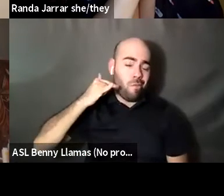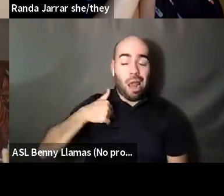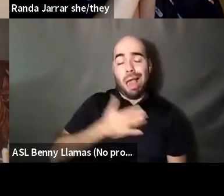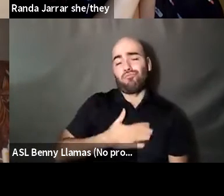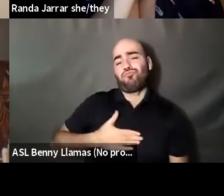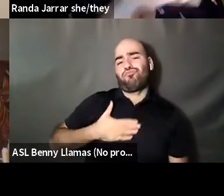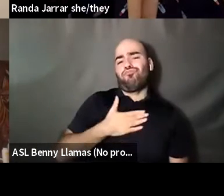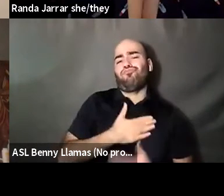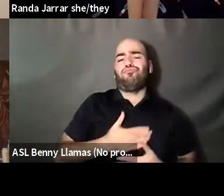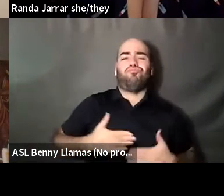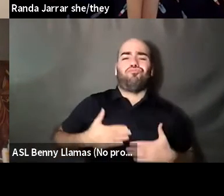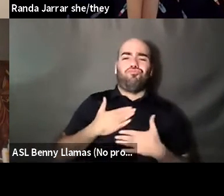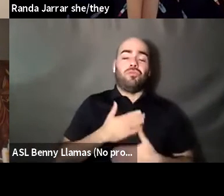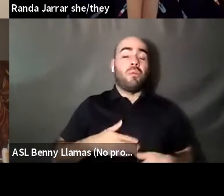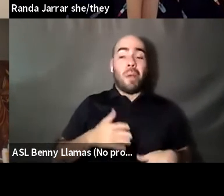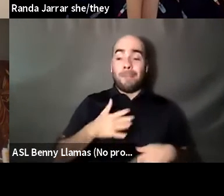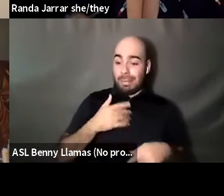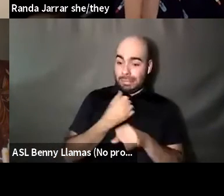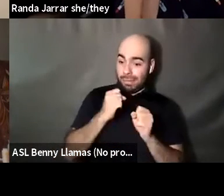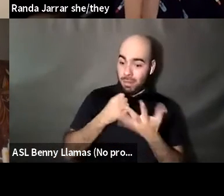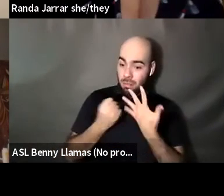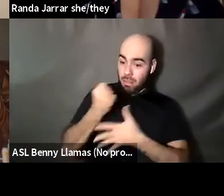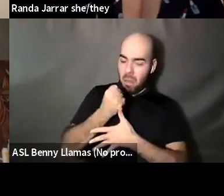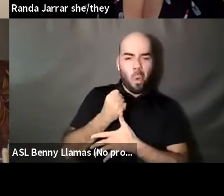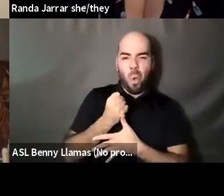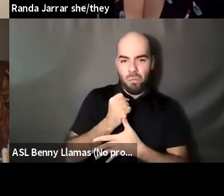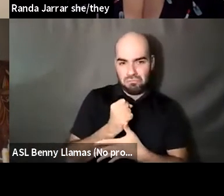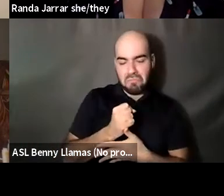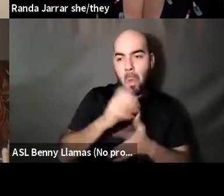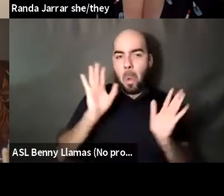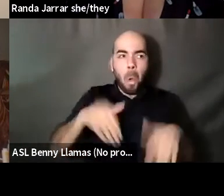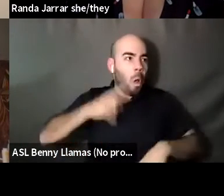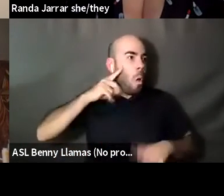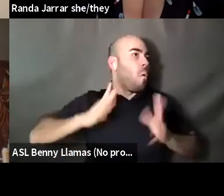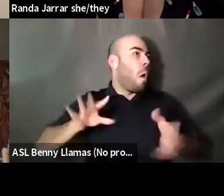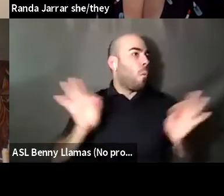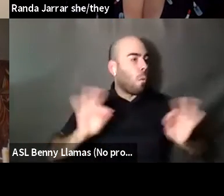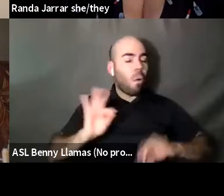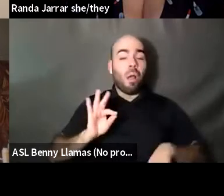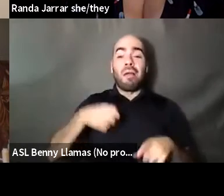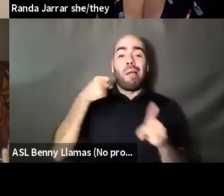Nahshon Anderson: And my safety. I was never worried about my safety until I got into a situation, I was 19. So for me, my desires.